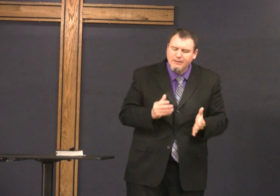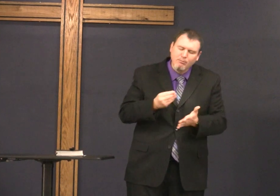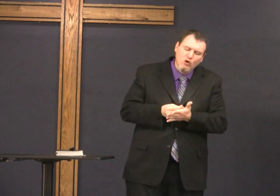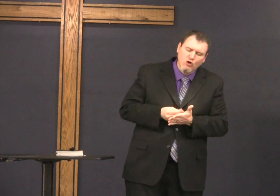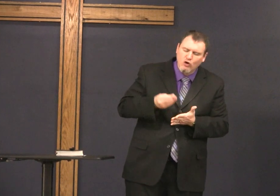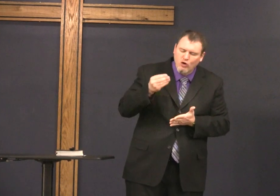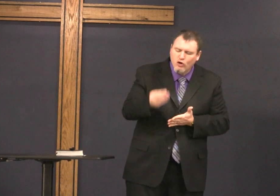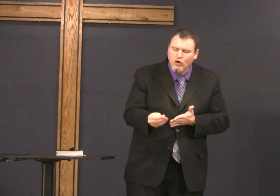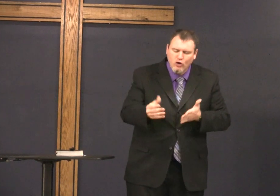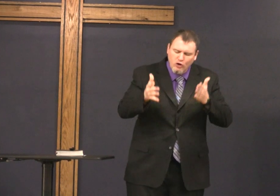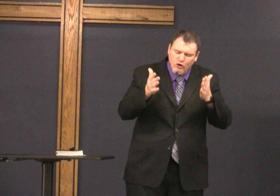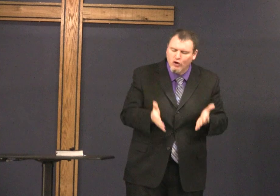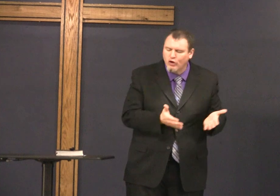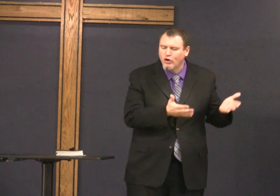this savior this Redeemer